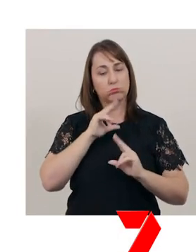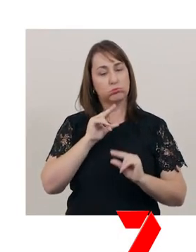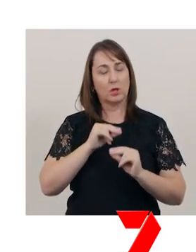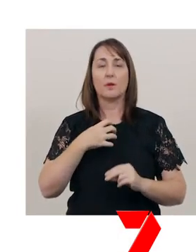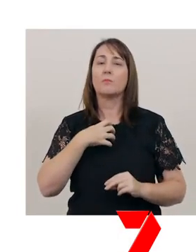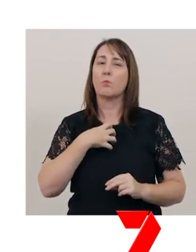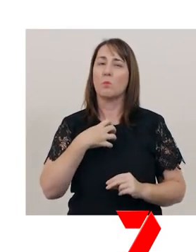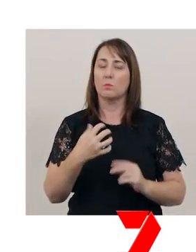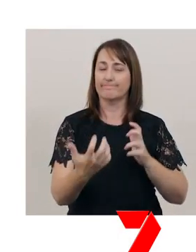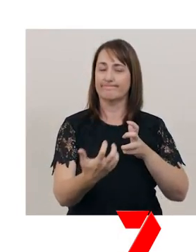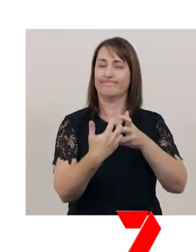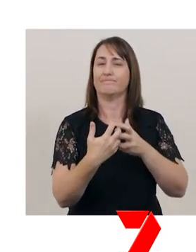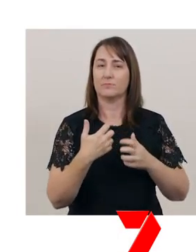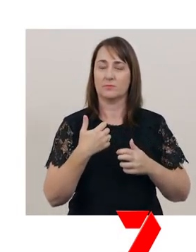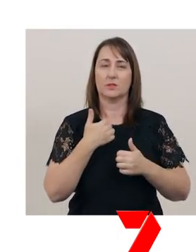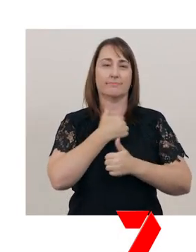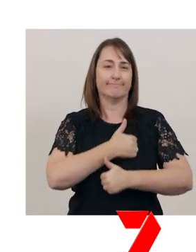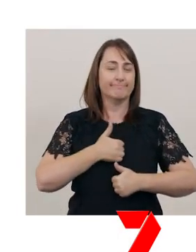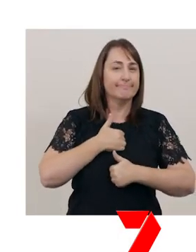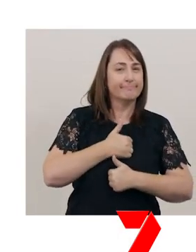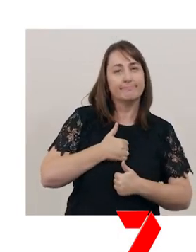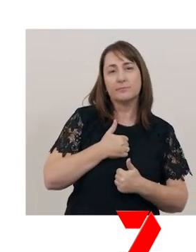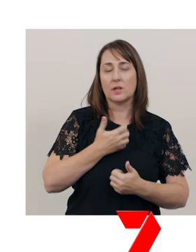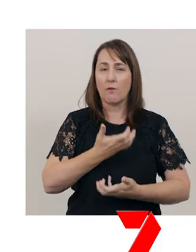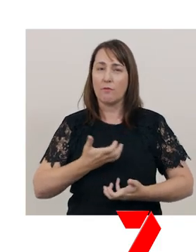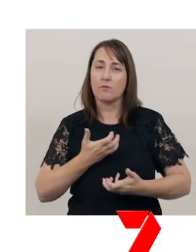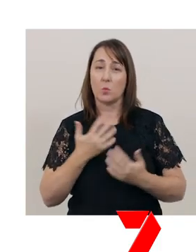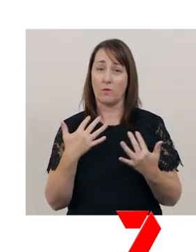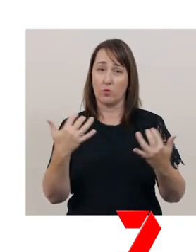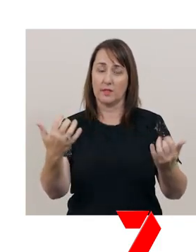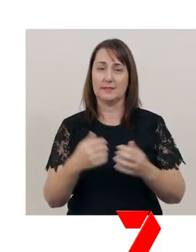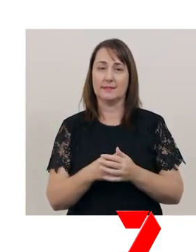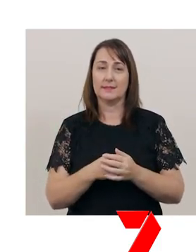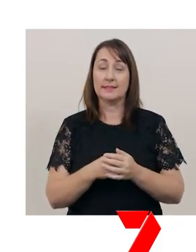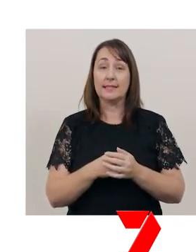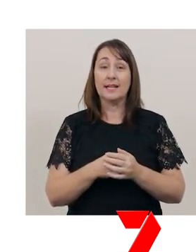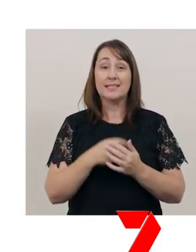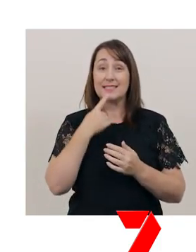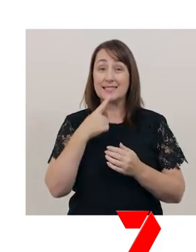Let’s try. Raise your voice at the end of this sentence by making it go high.